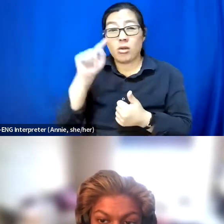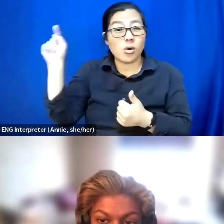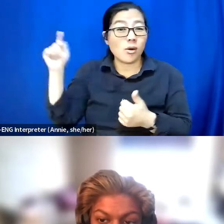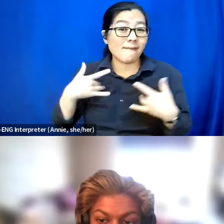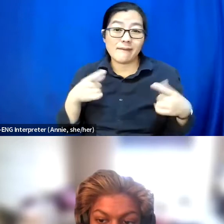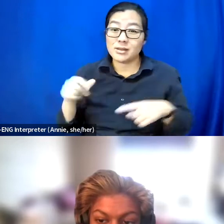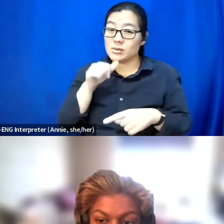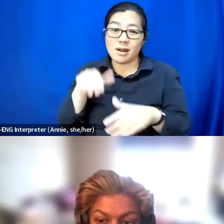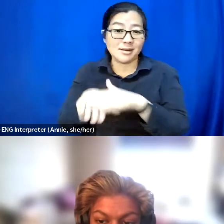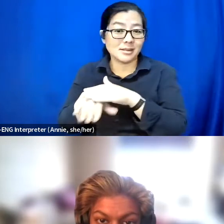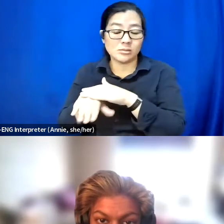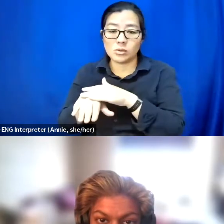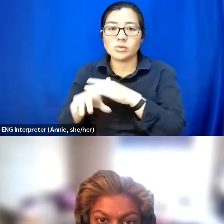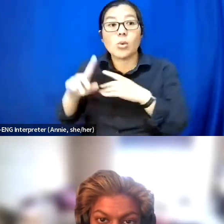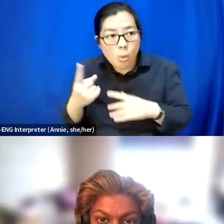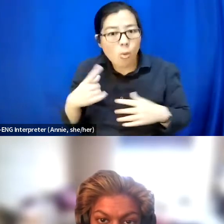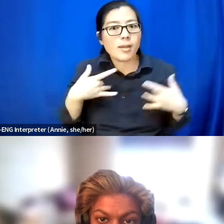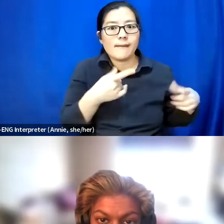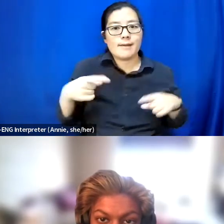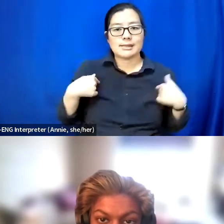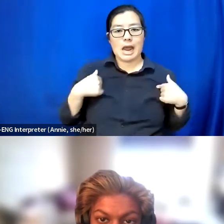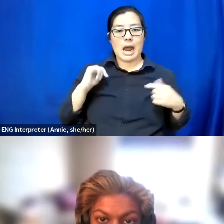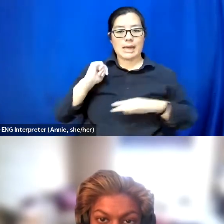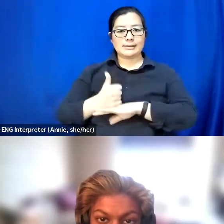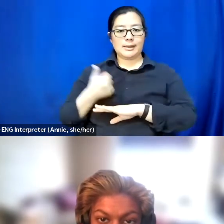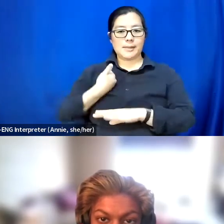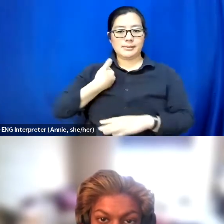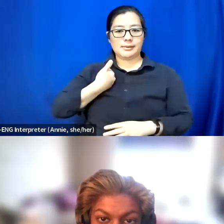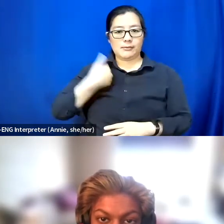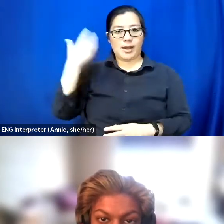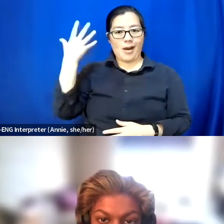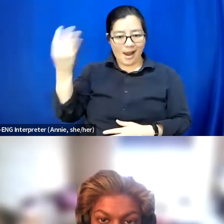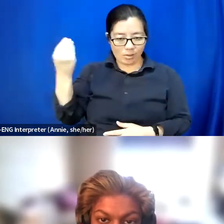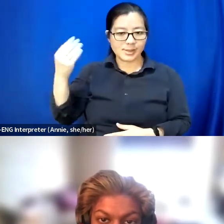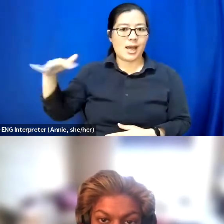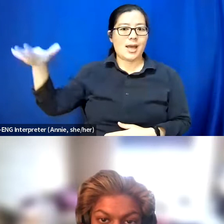So it's only the events that I create myself that are outdoors, and then tell people